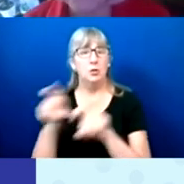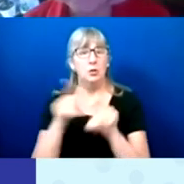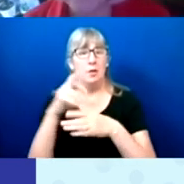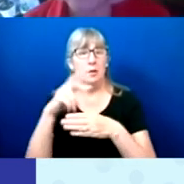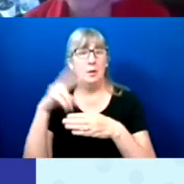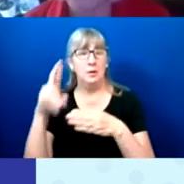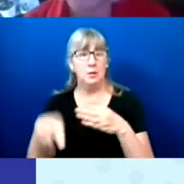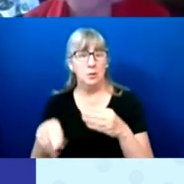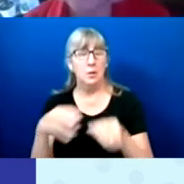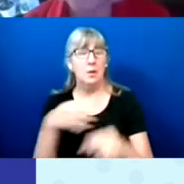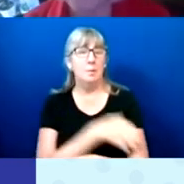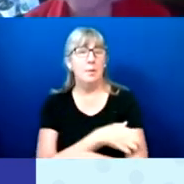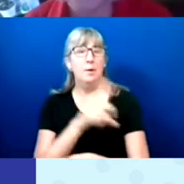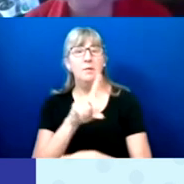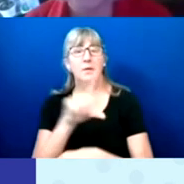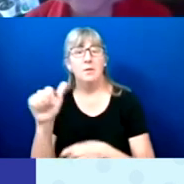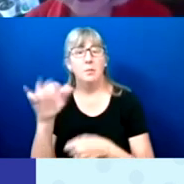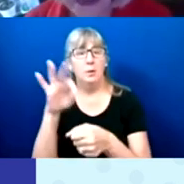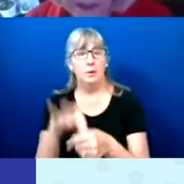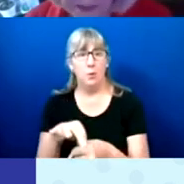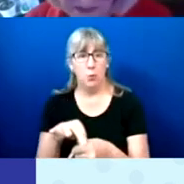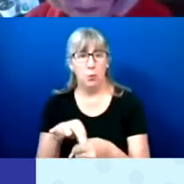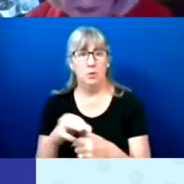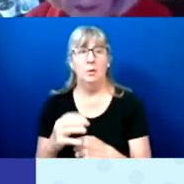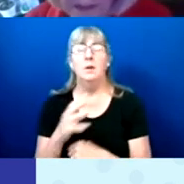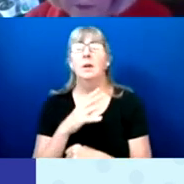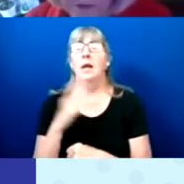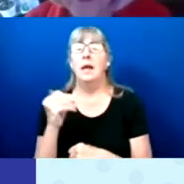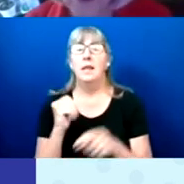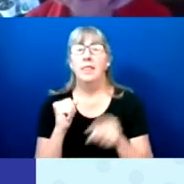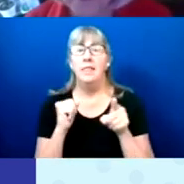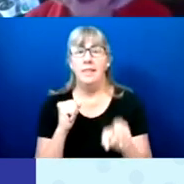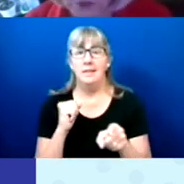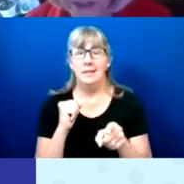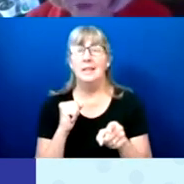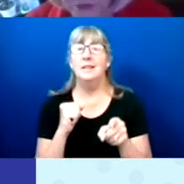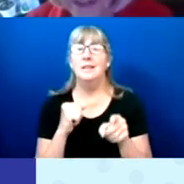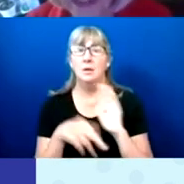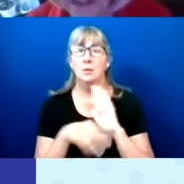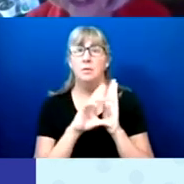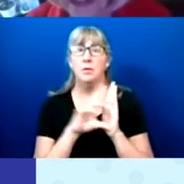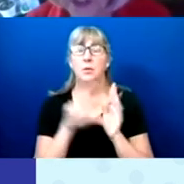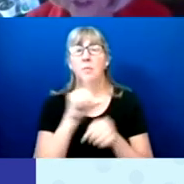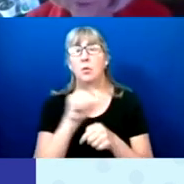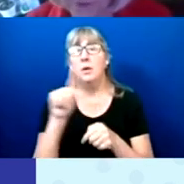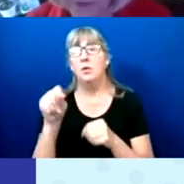The power of the disability vote. And this is a review of the 2020 election.